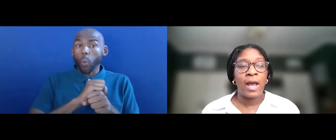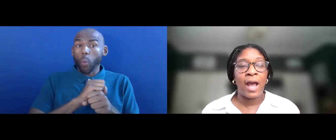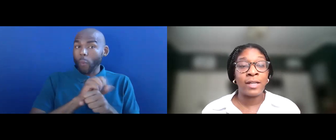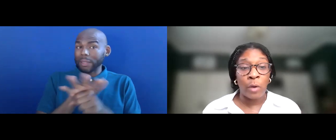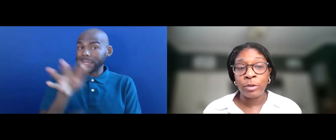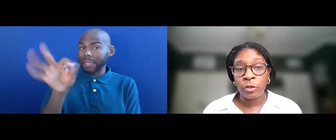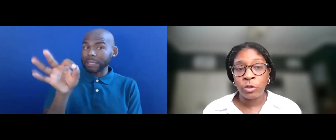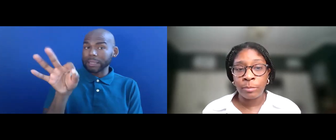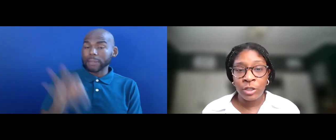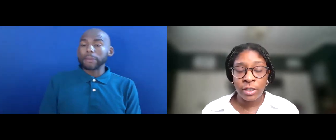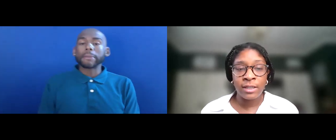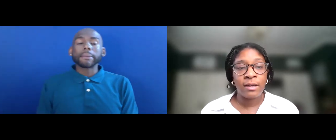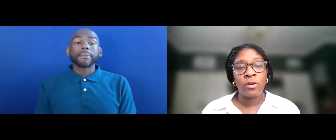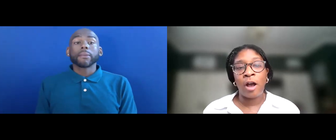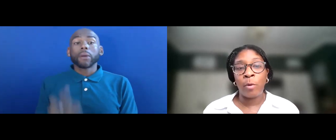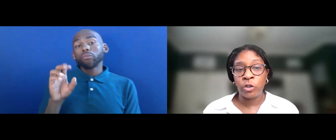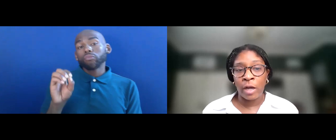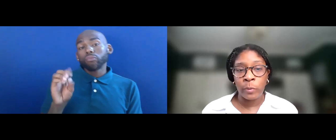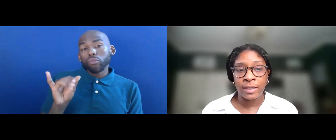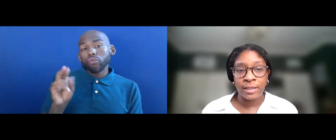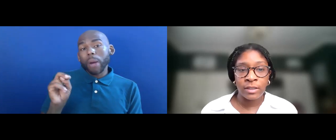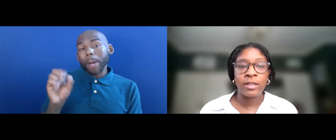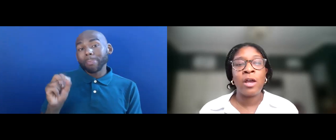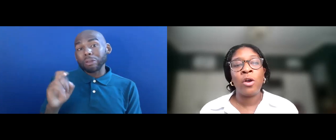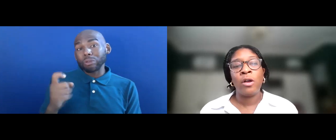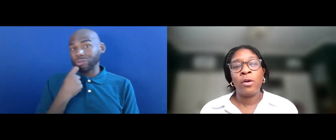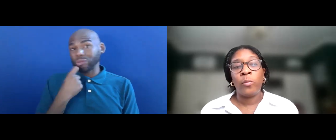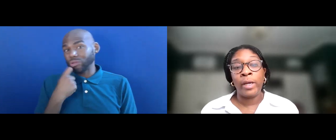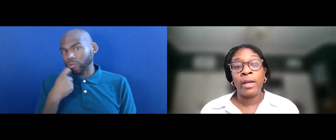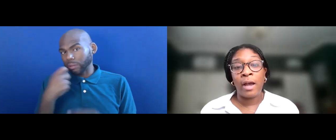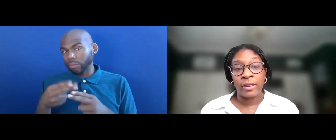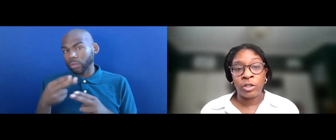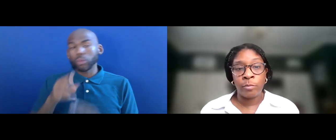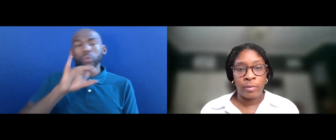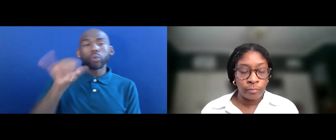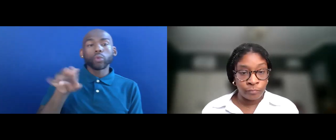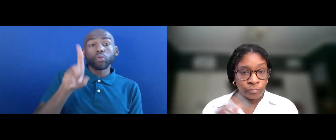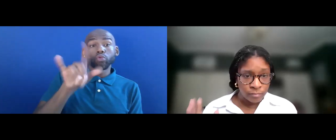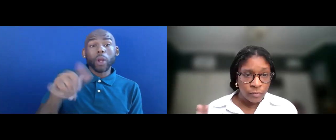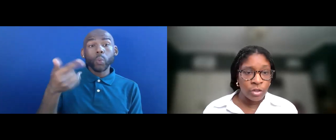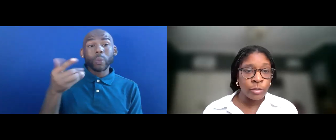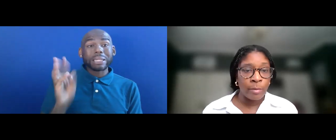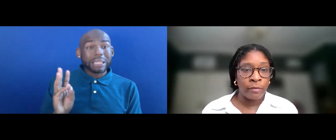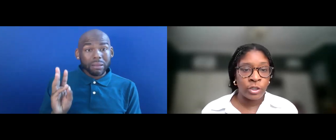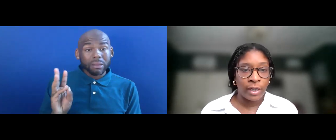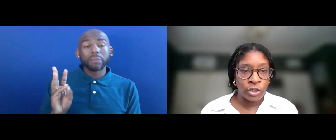AS ROBINSUE JUST MENTIONED, ON JULY 26, WE, AT THE DEPARTMENT OF EDUCATION